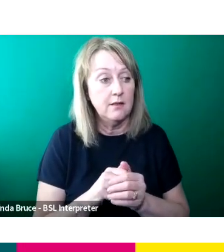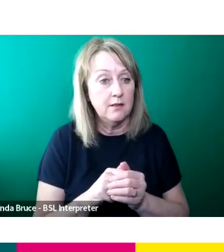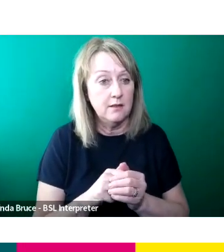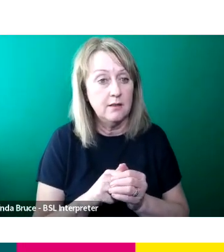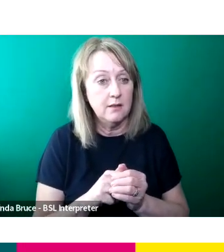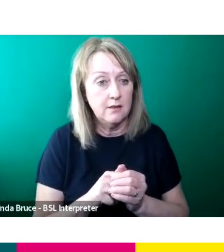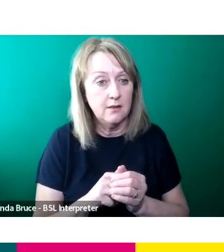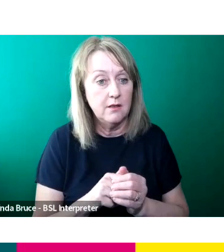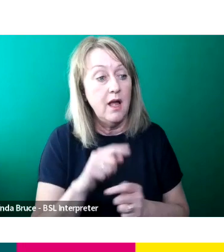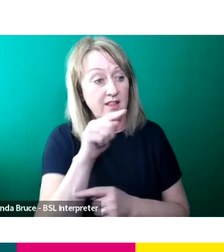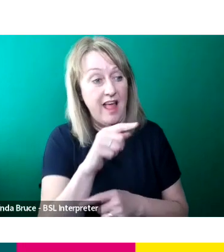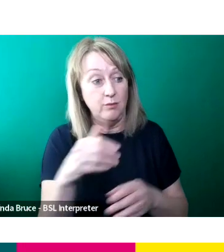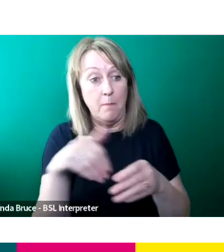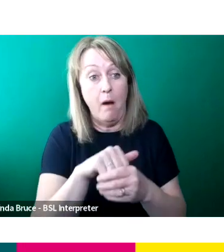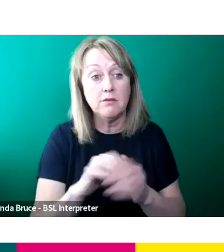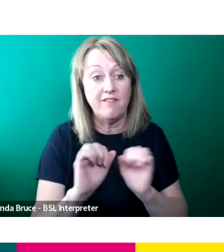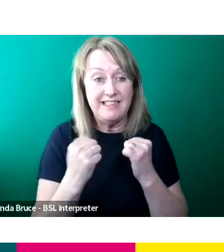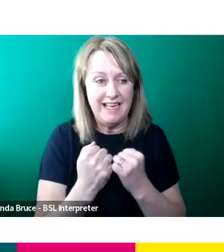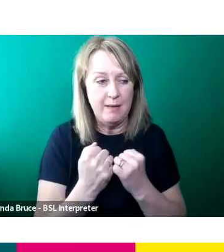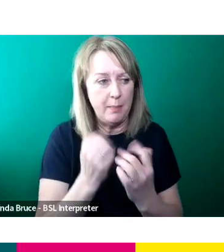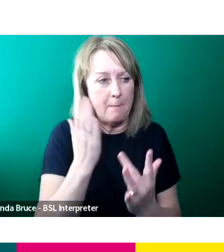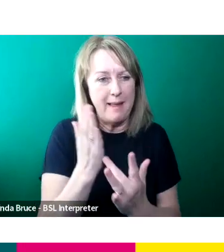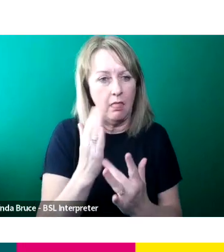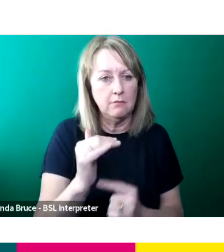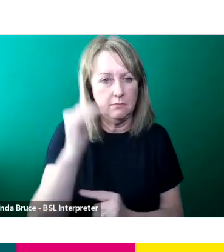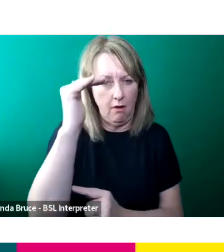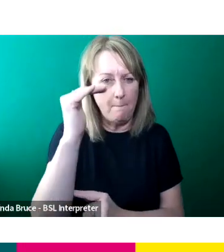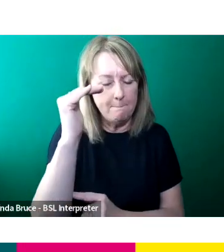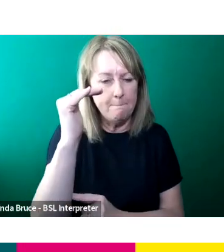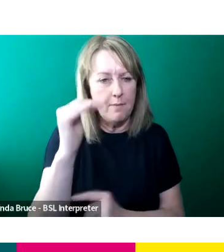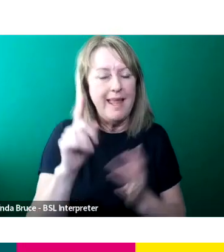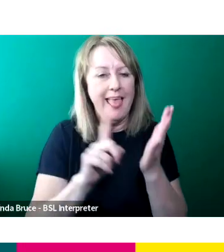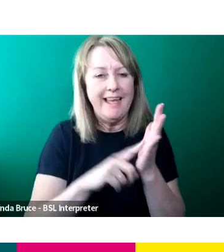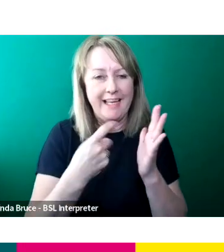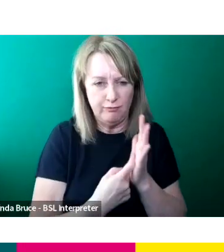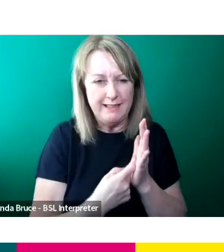this year as well. In the middle there at the top we've got Lee Ridley again.